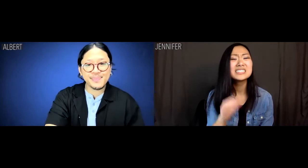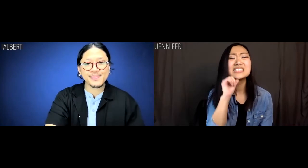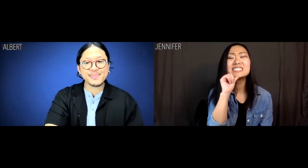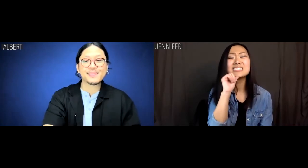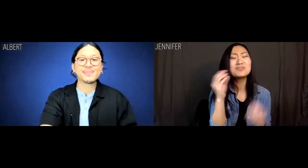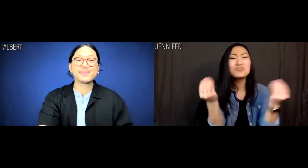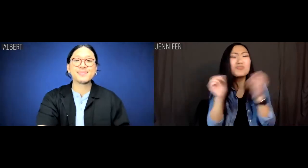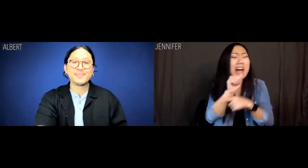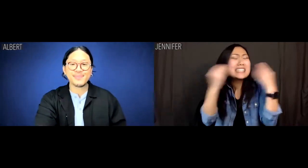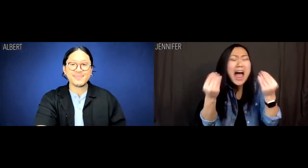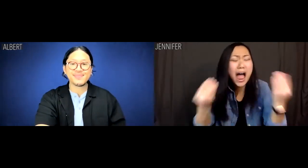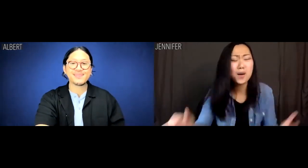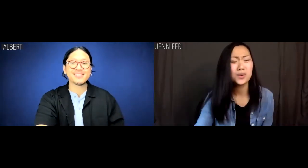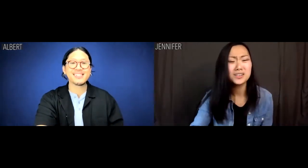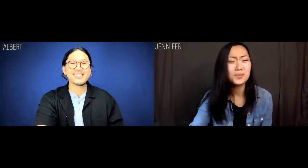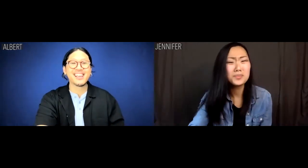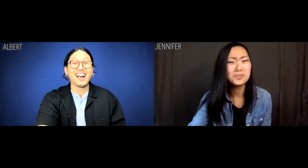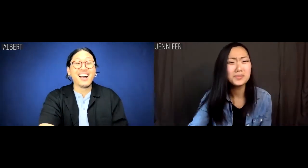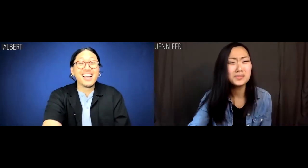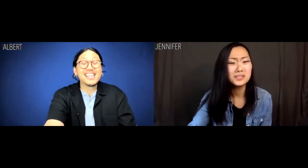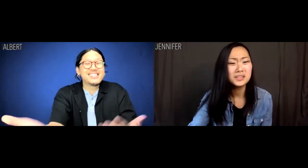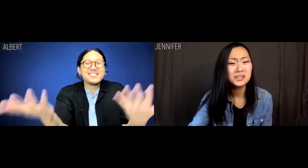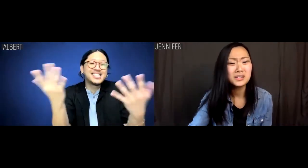Jennifer: Practice them how?!